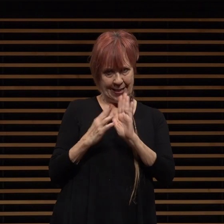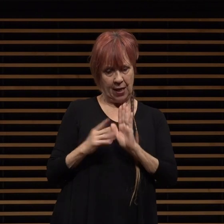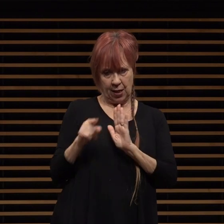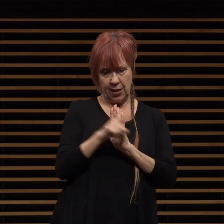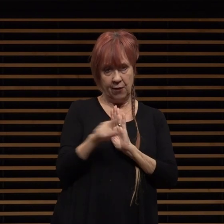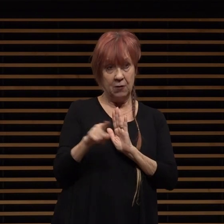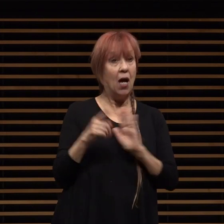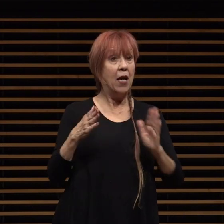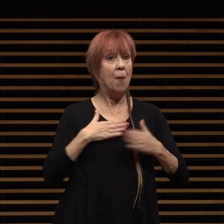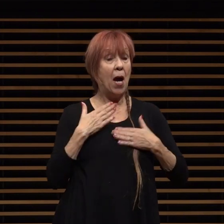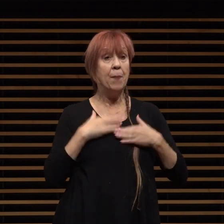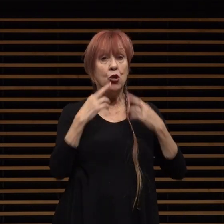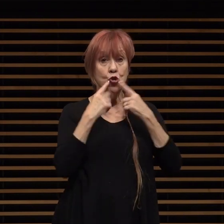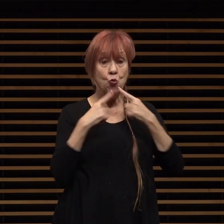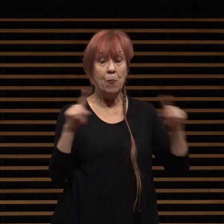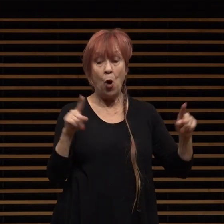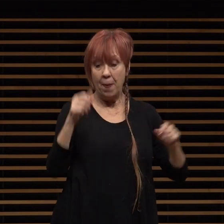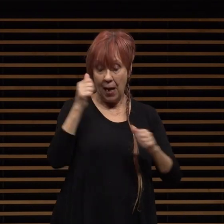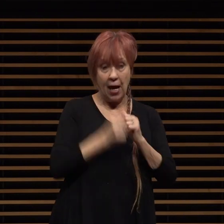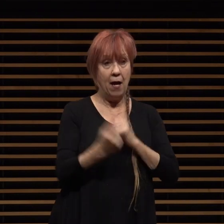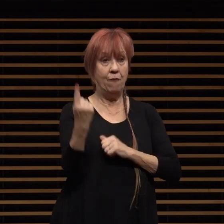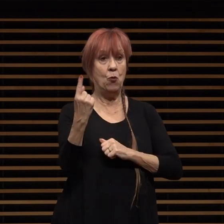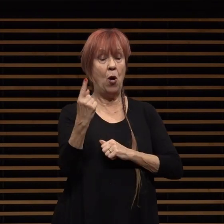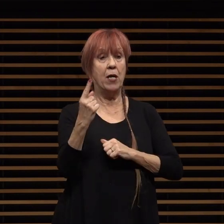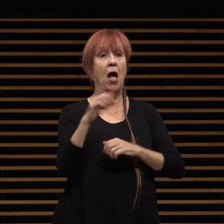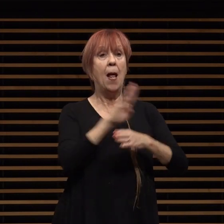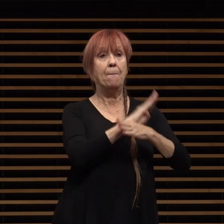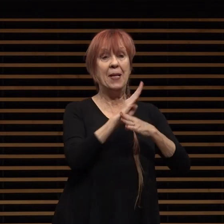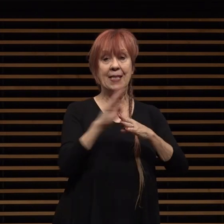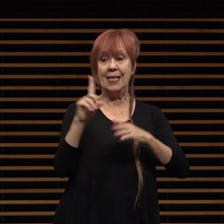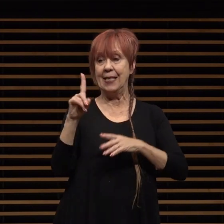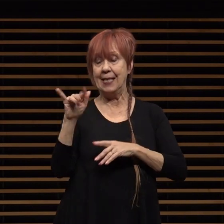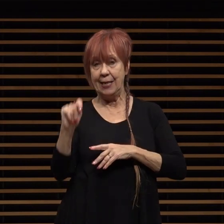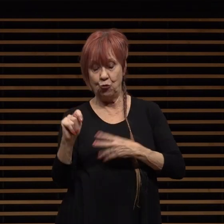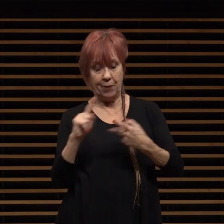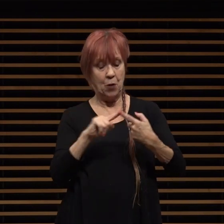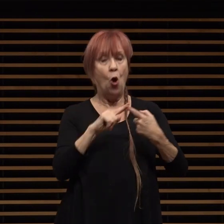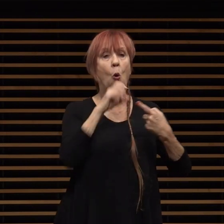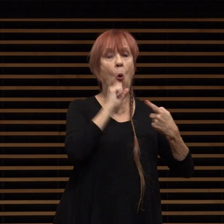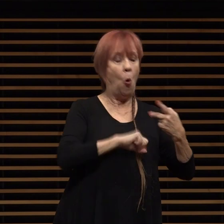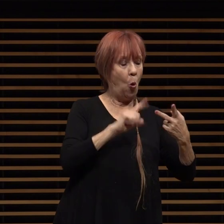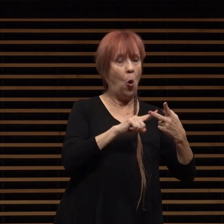that every one of our business districts